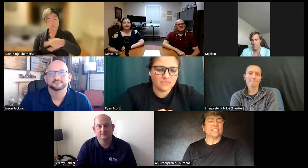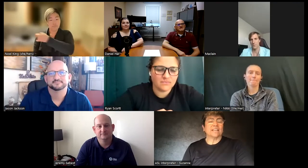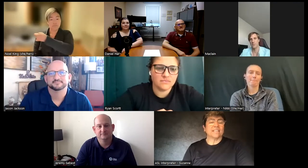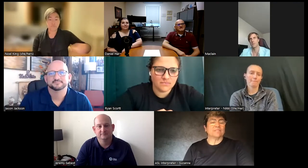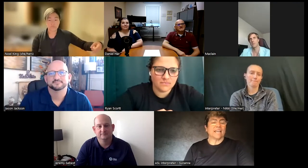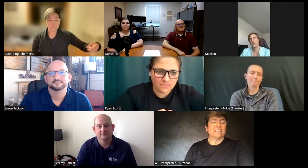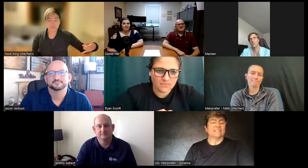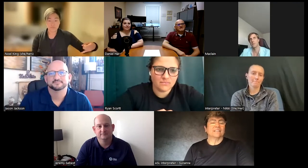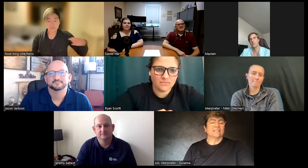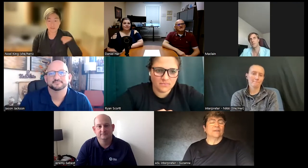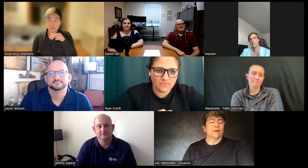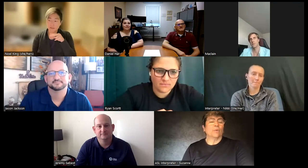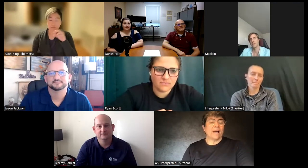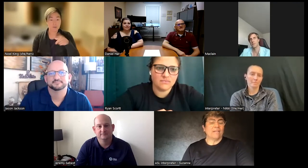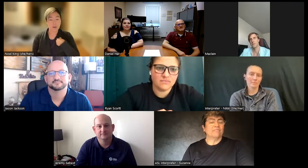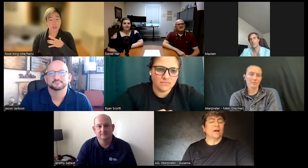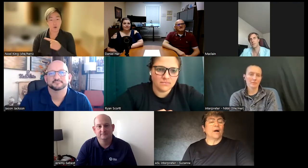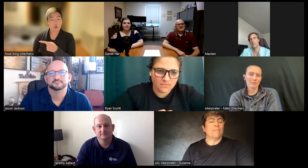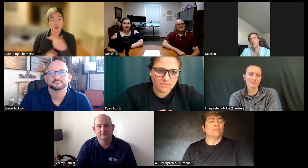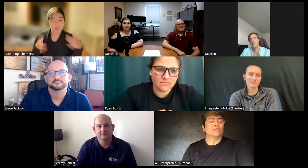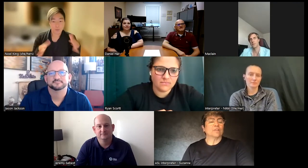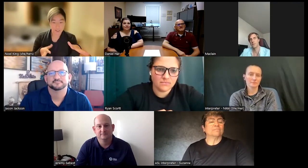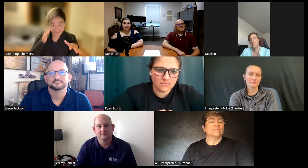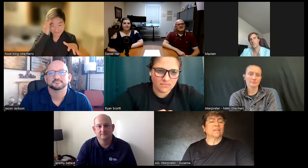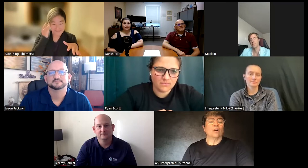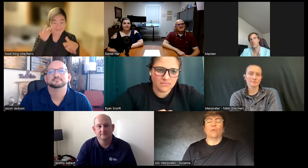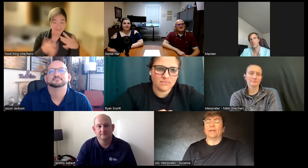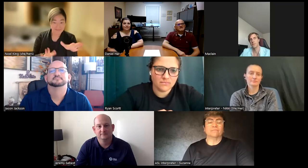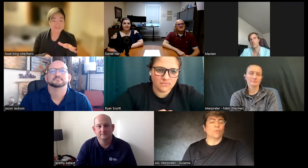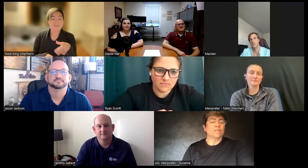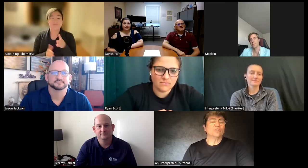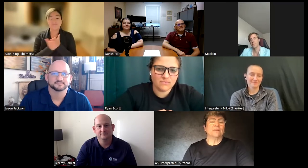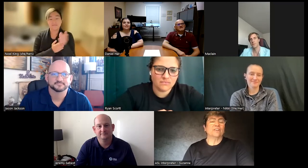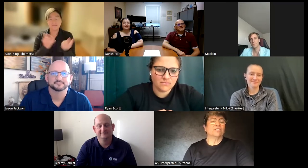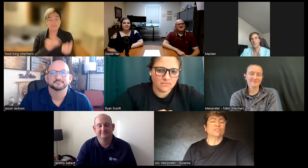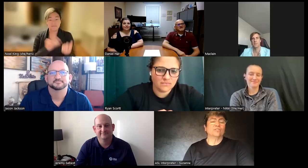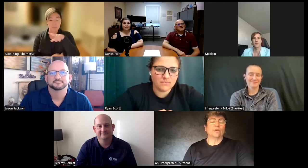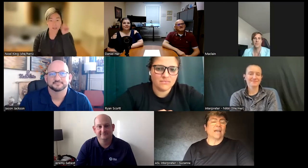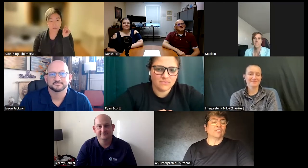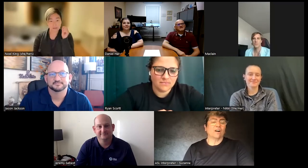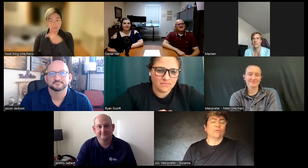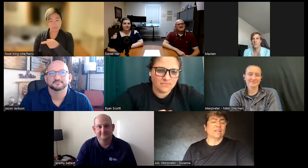same state but we have a boundary oh but once you meet her you like her already